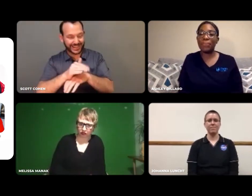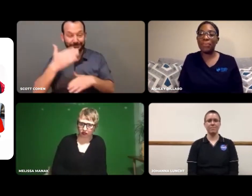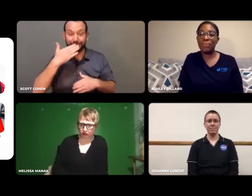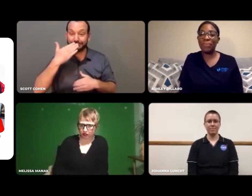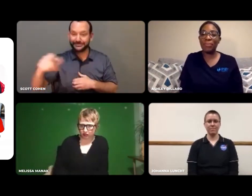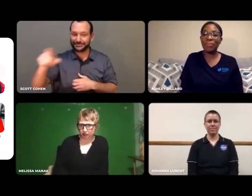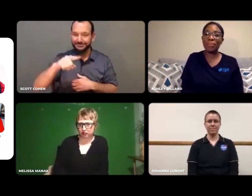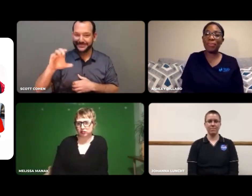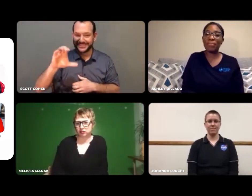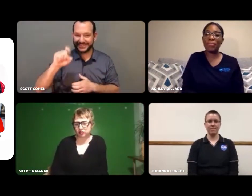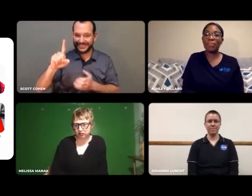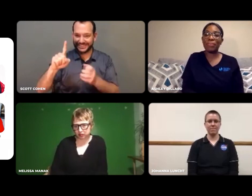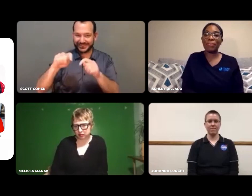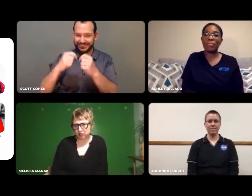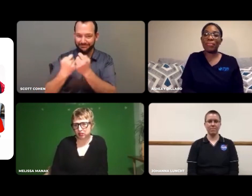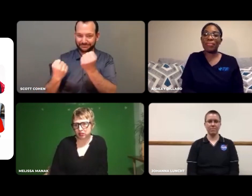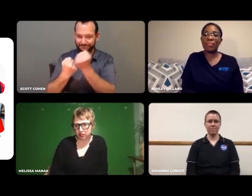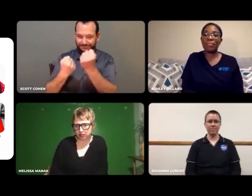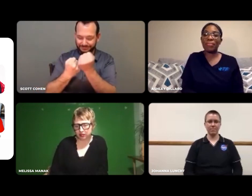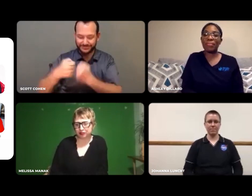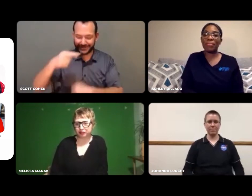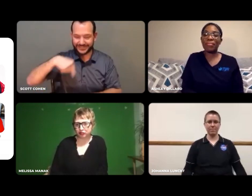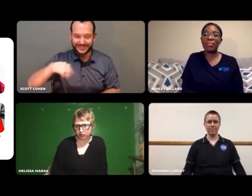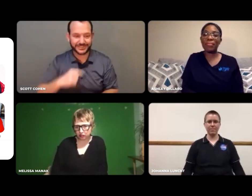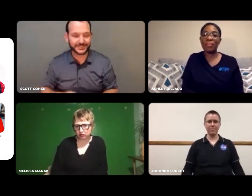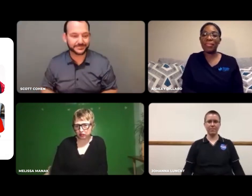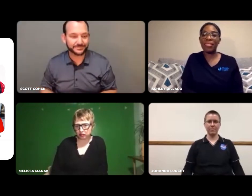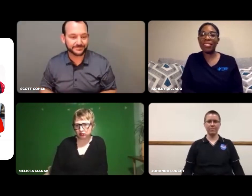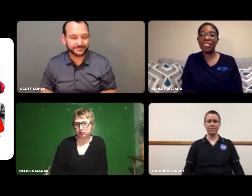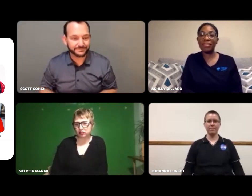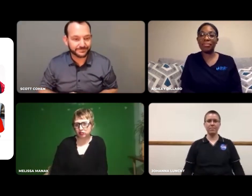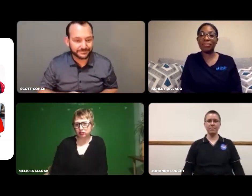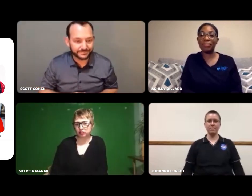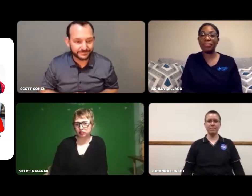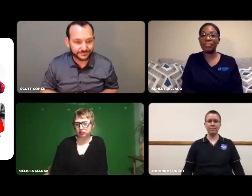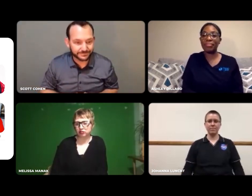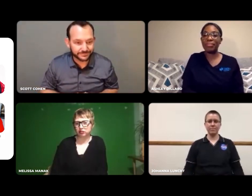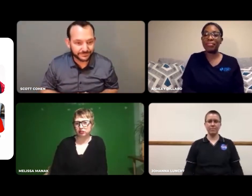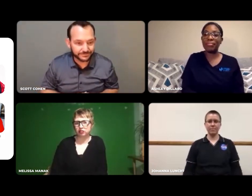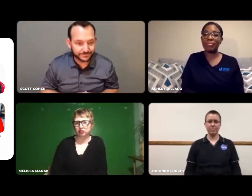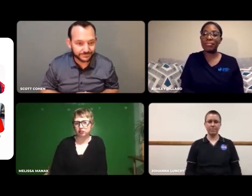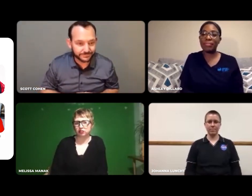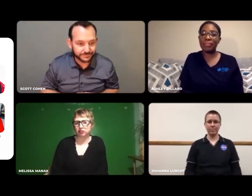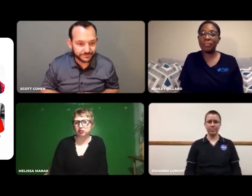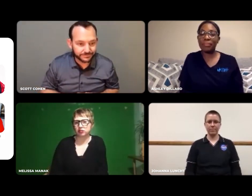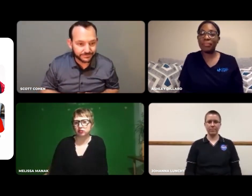Thank you, CSD team, for that support.